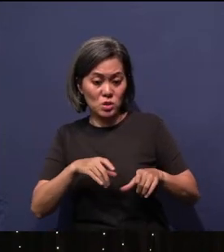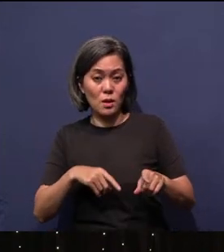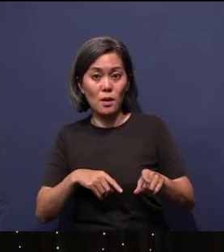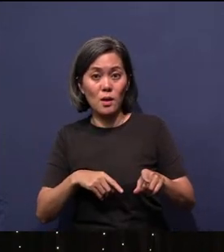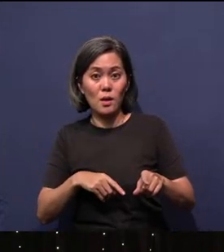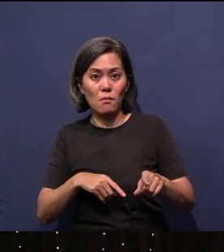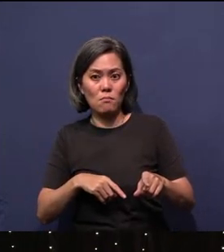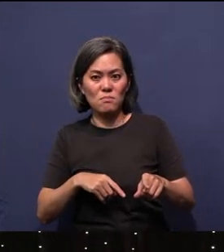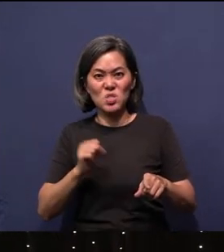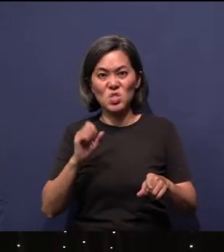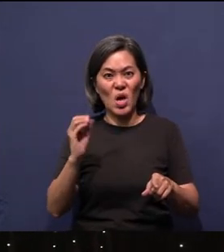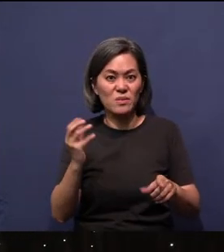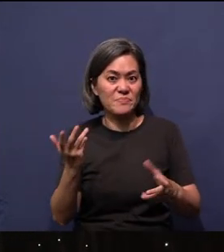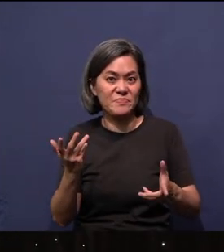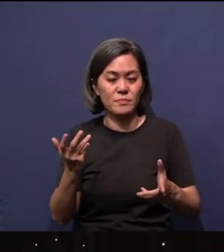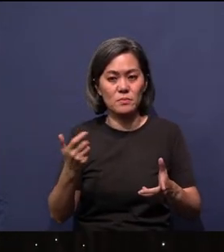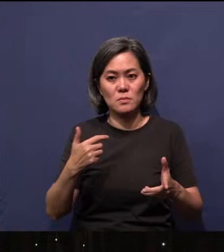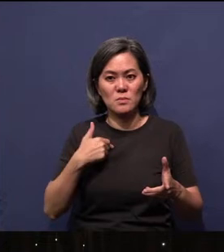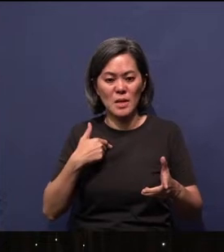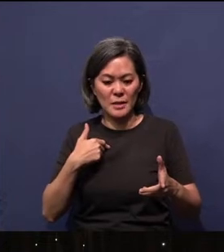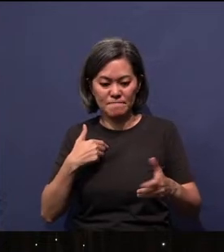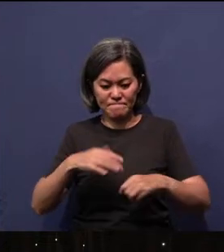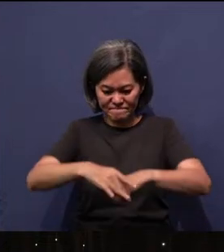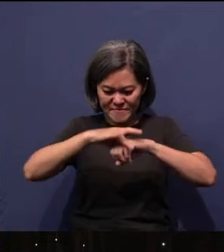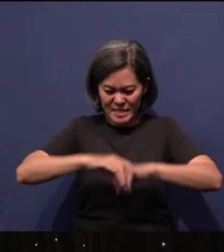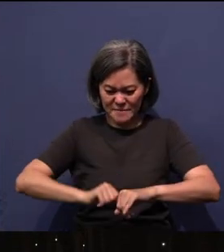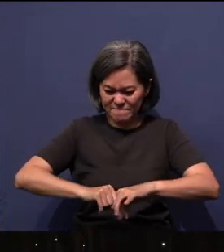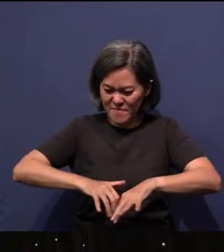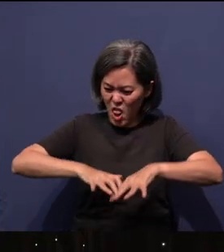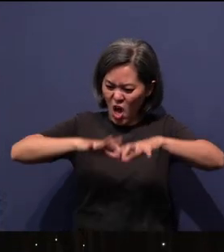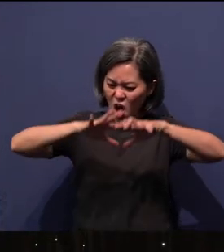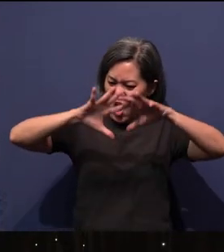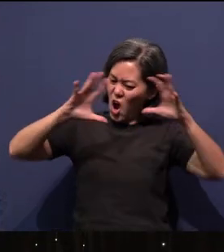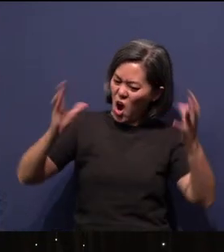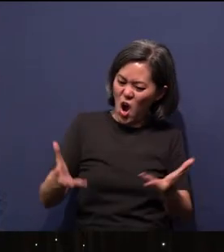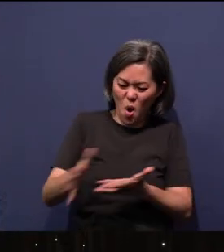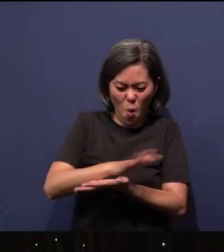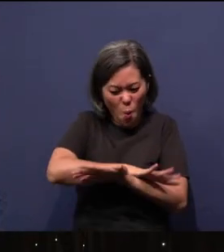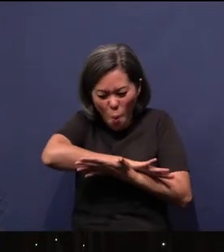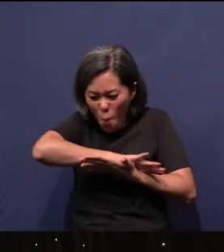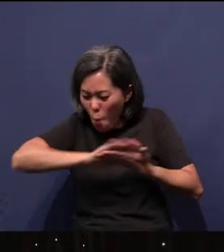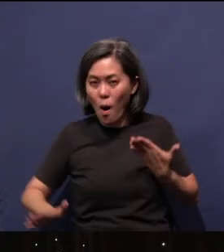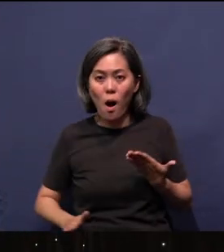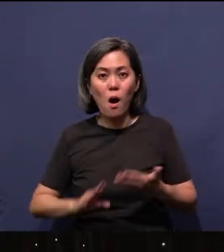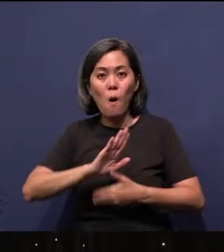And therefore I will flood the earth. I will wipe out all mankind from the face of